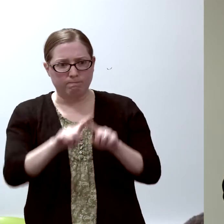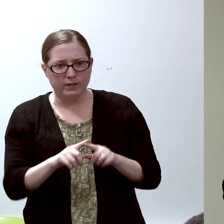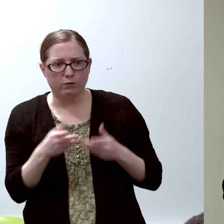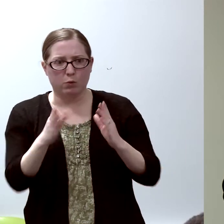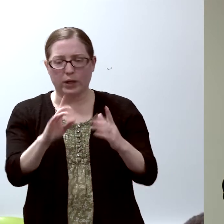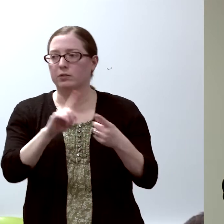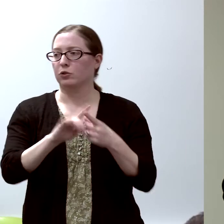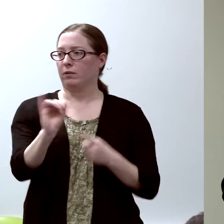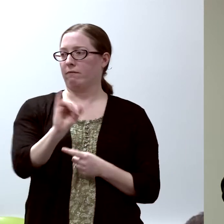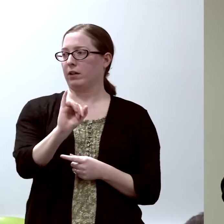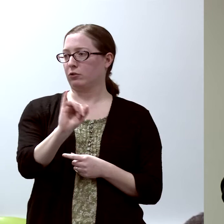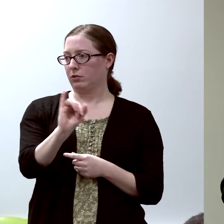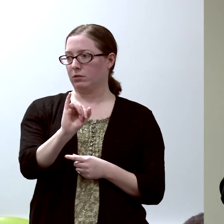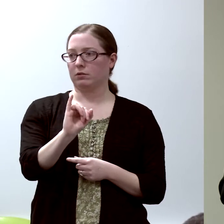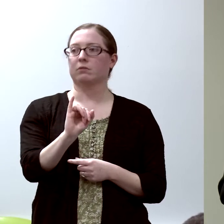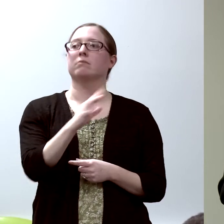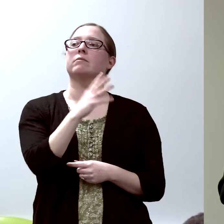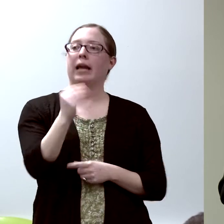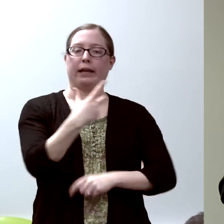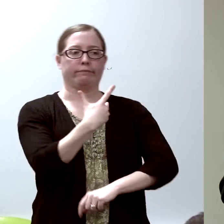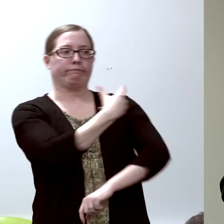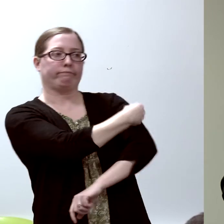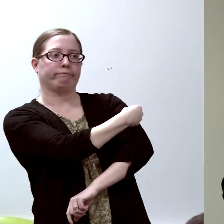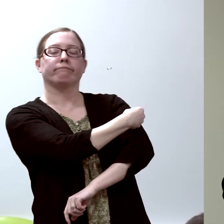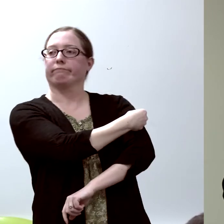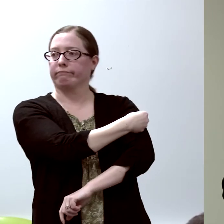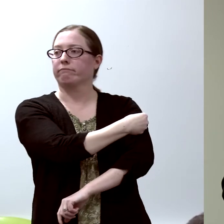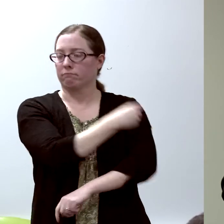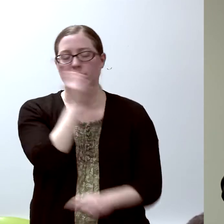to infections and vaccinations...